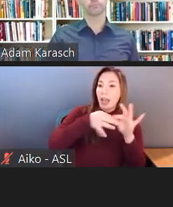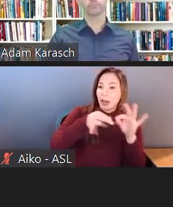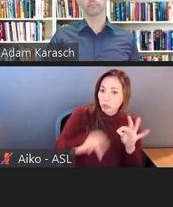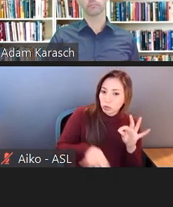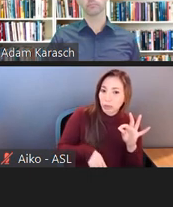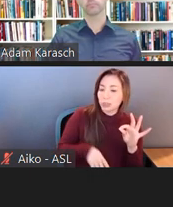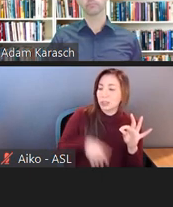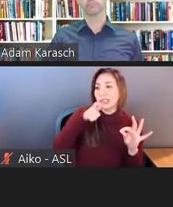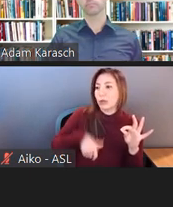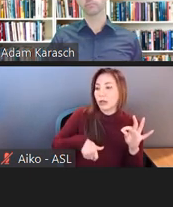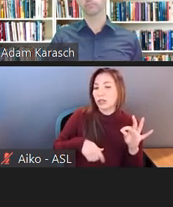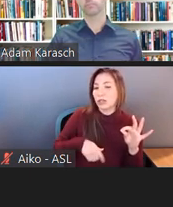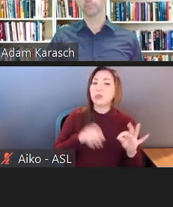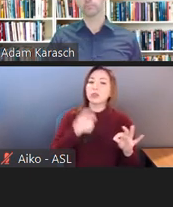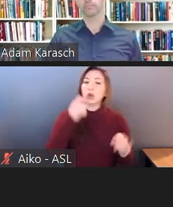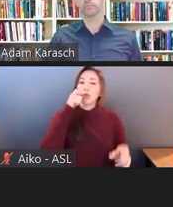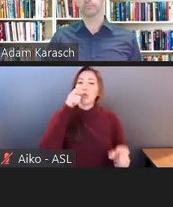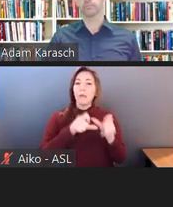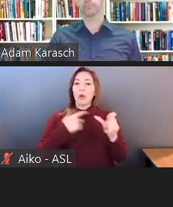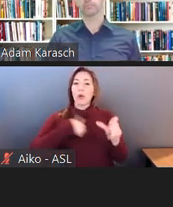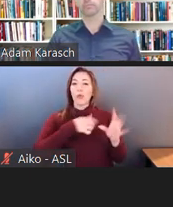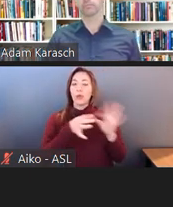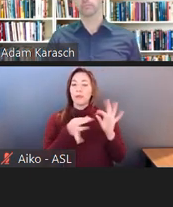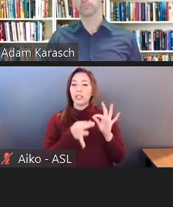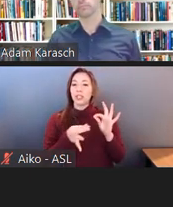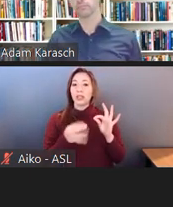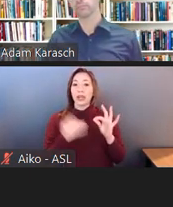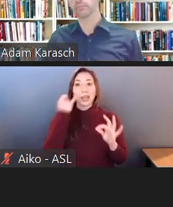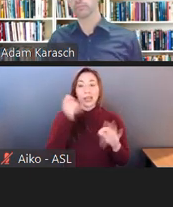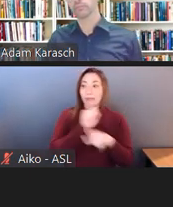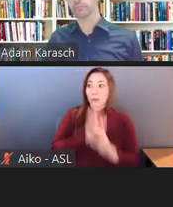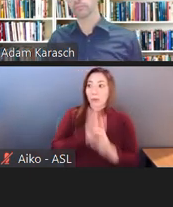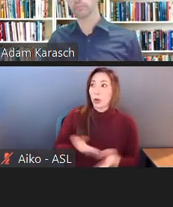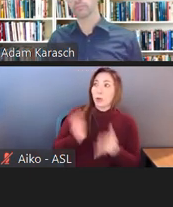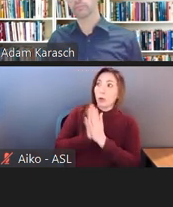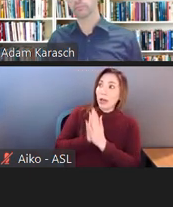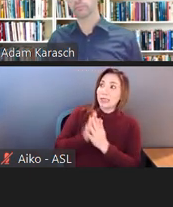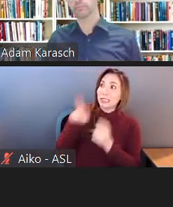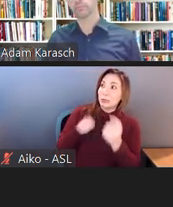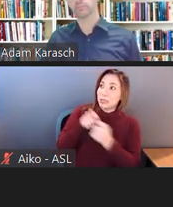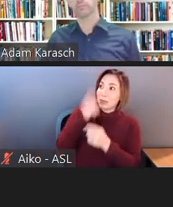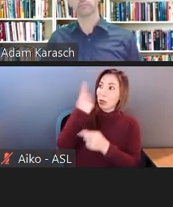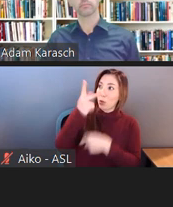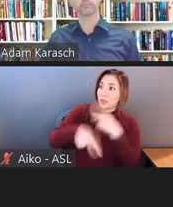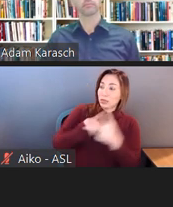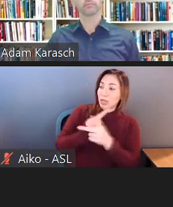They have to provide merely an effective accommodation. Now, I'll pause here for a minute.